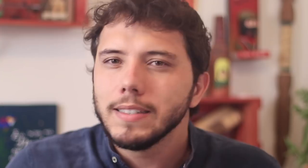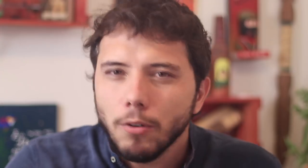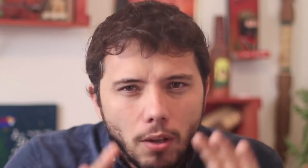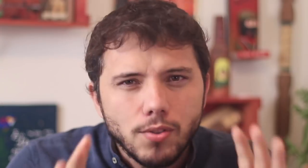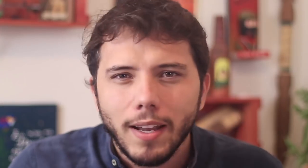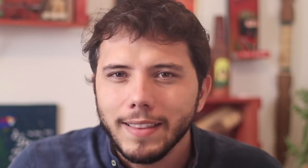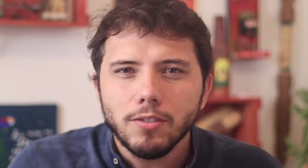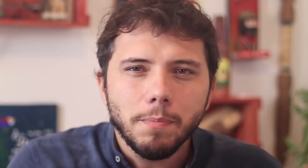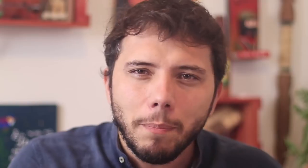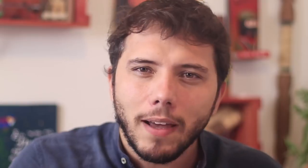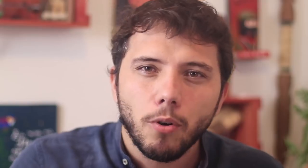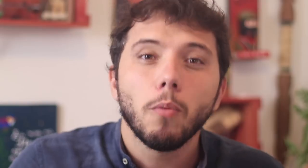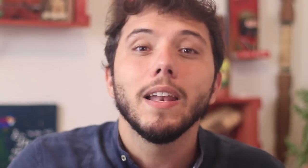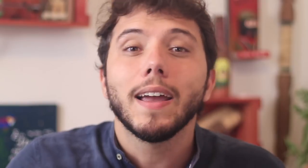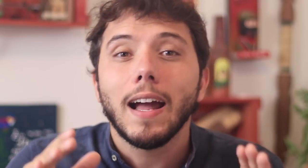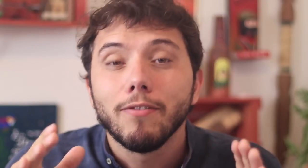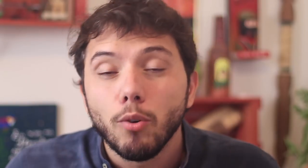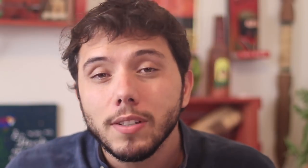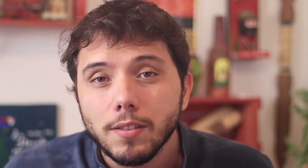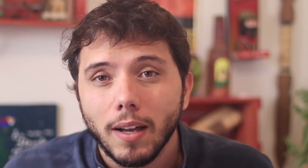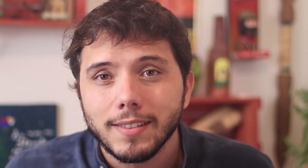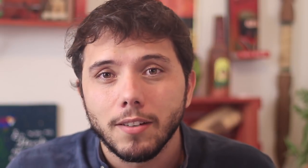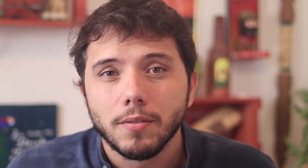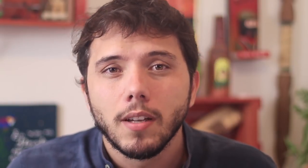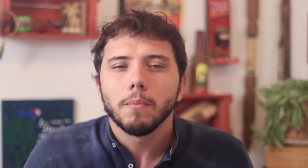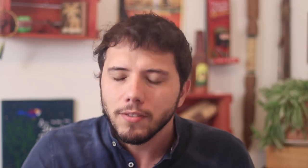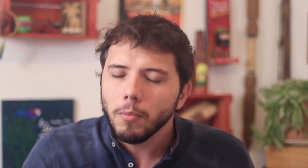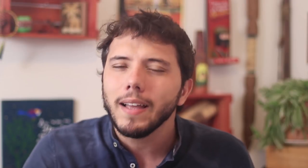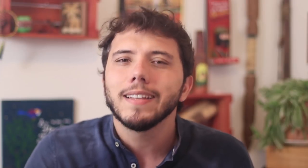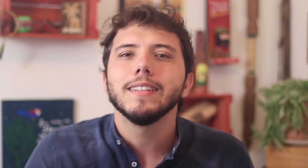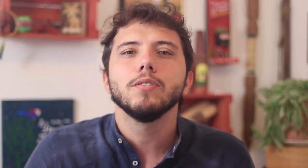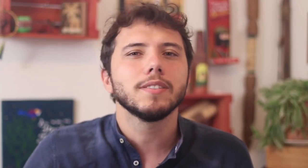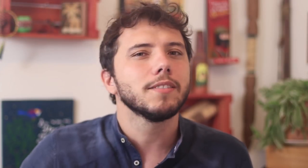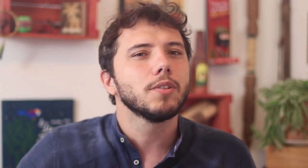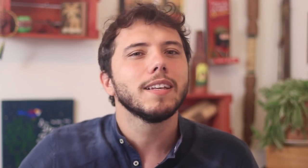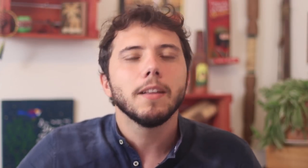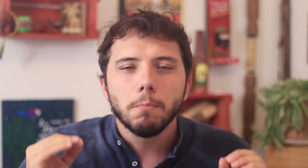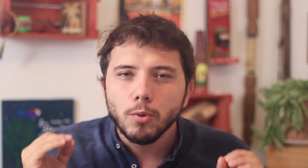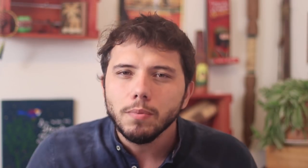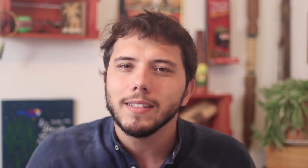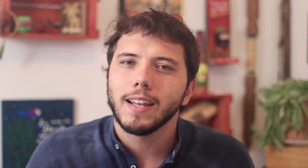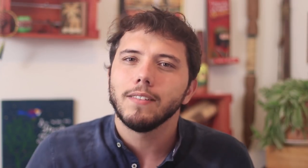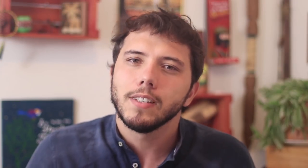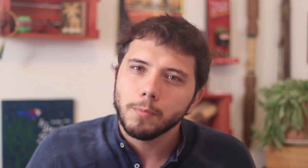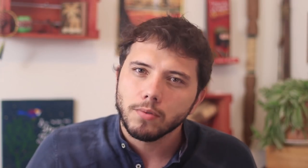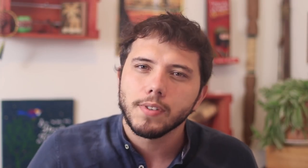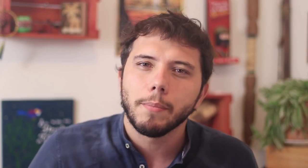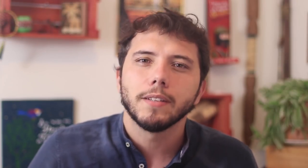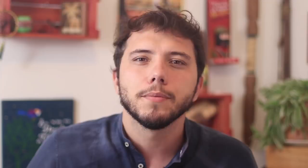So not only he didn't prepare for it, he aggravated the situation. But let's move ahead that there are things even more serious in this address.